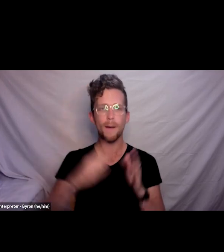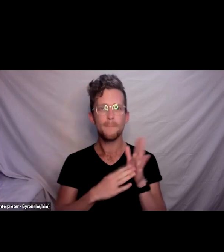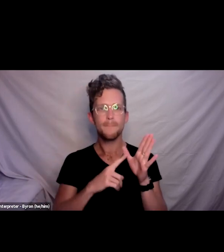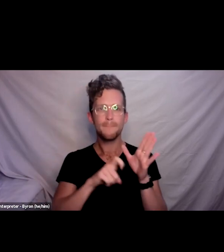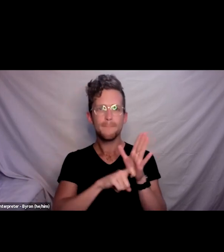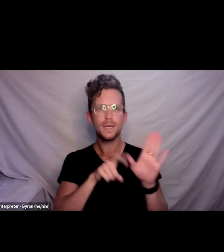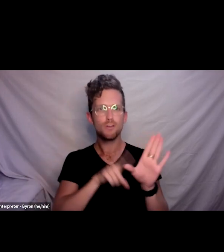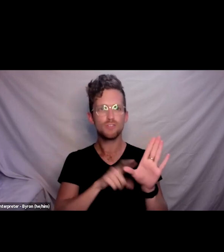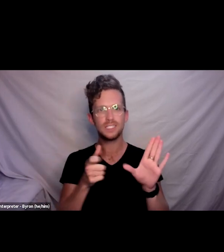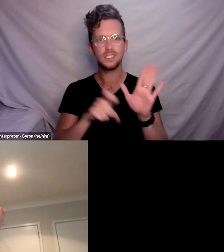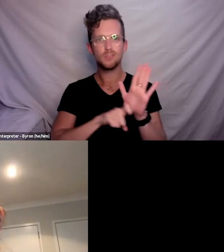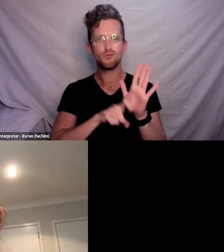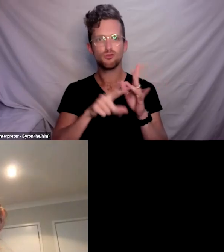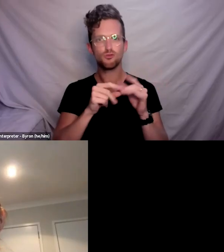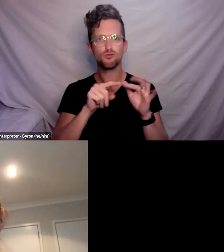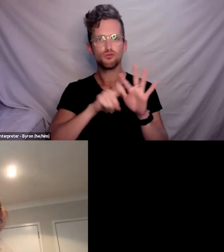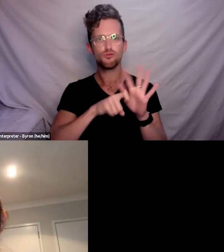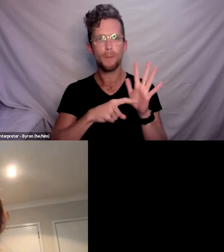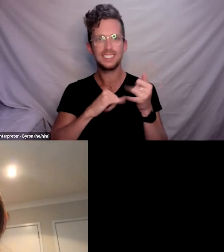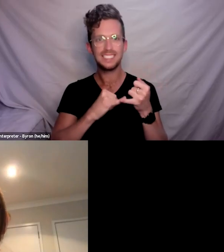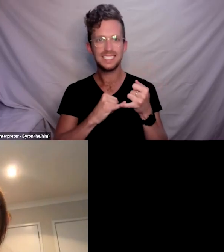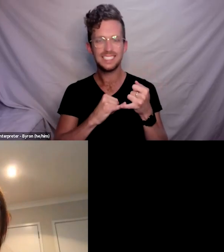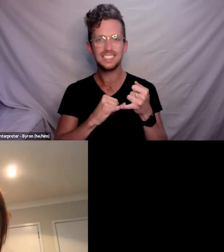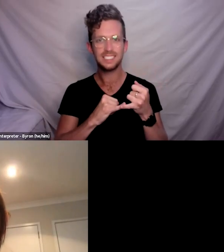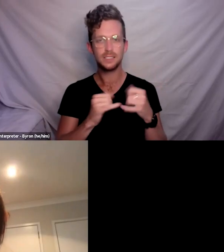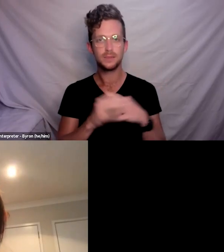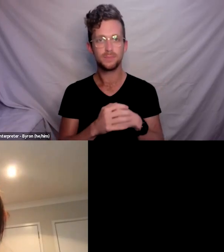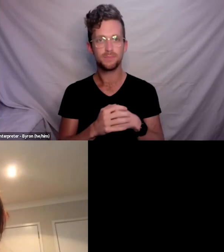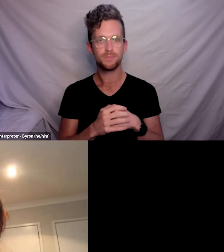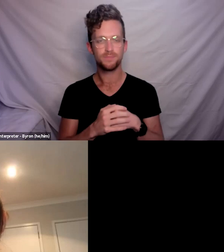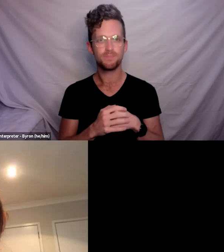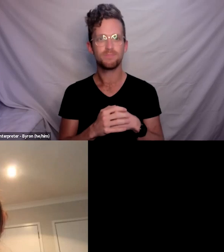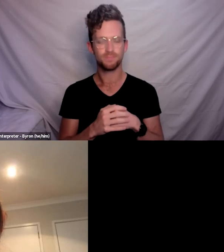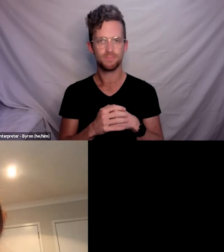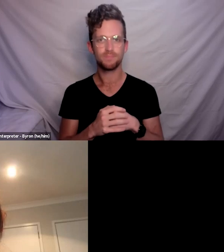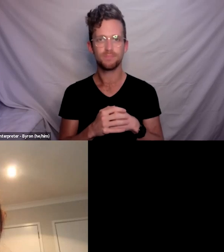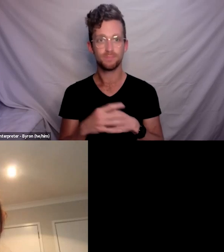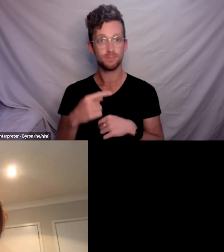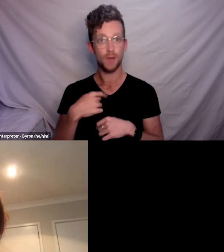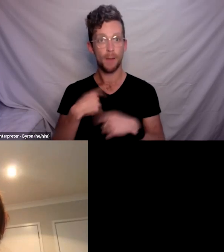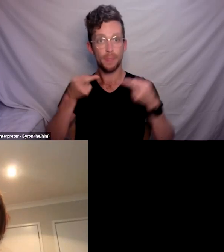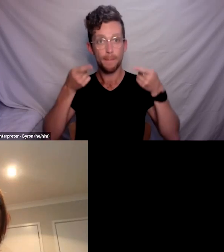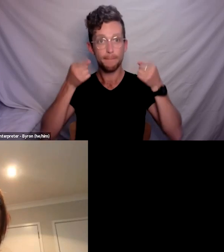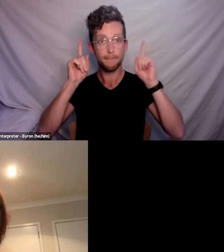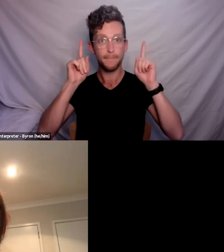So greetings everyone I’m Mary Roberts. I’m the manager of NASC Hawke’s Bay,